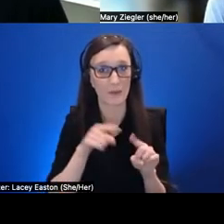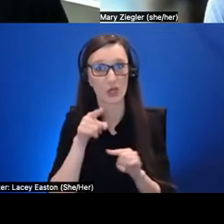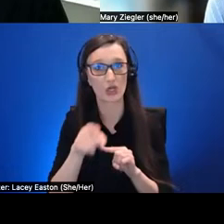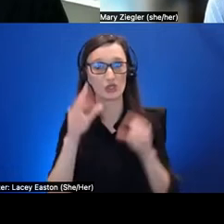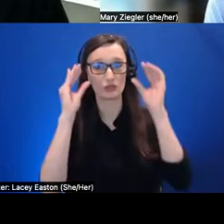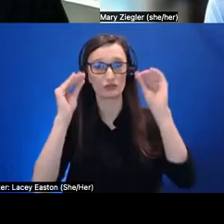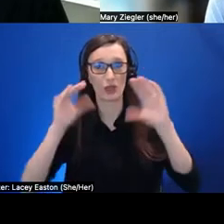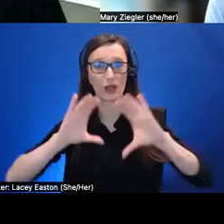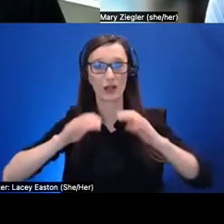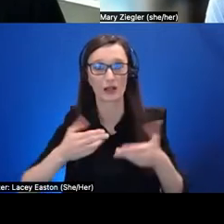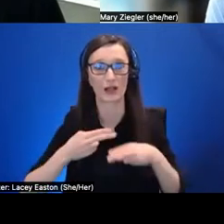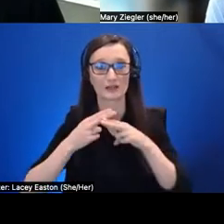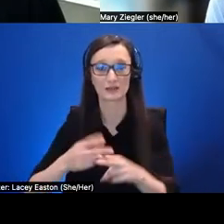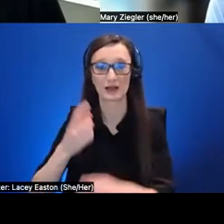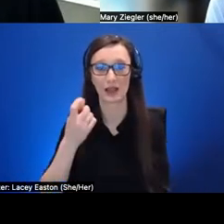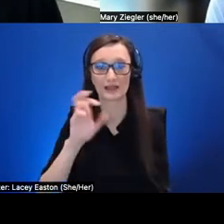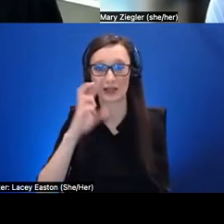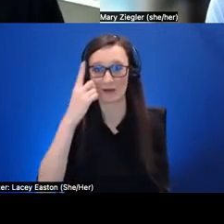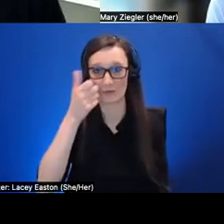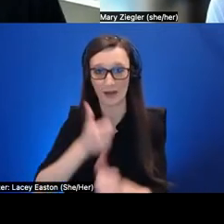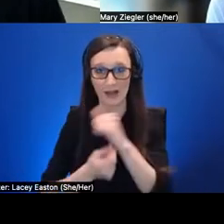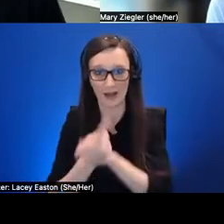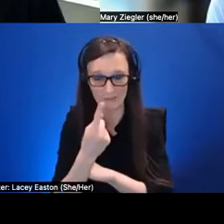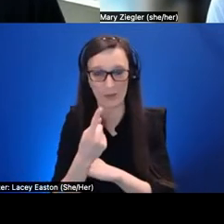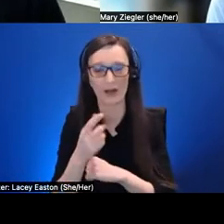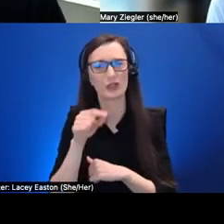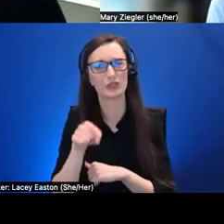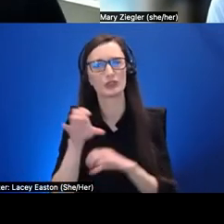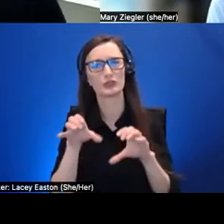open online course on coursera where you did some mobile ar and i don't know if i'd